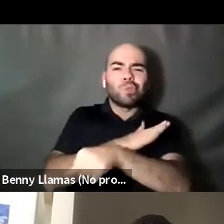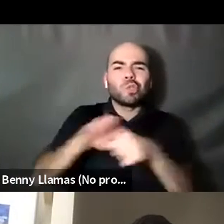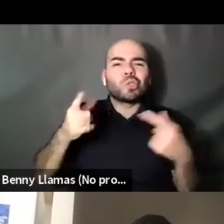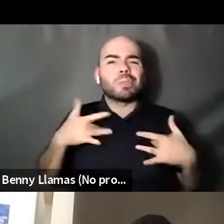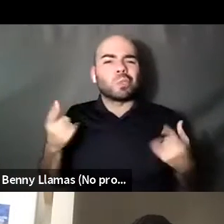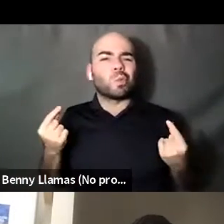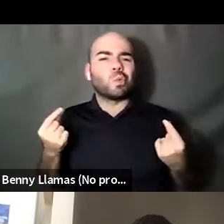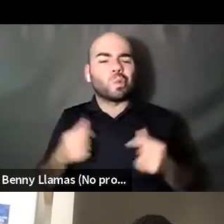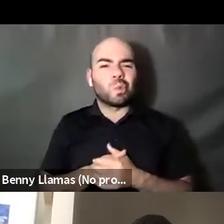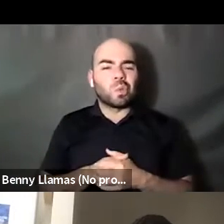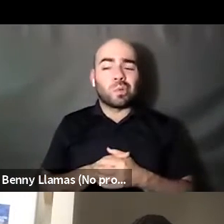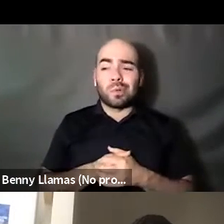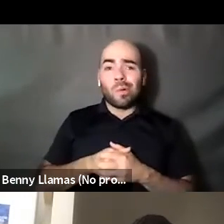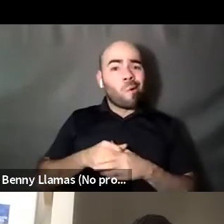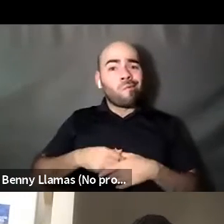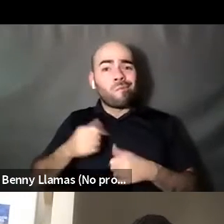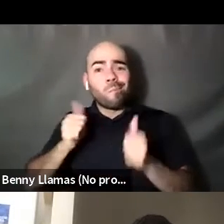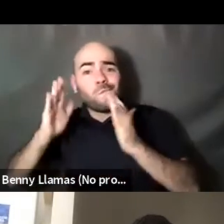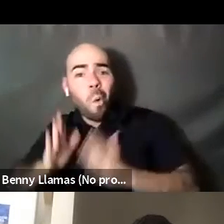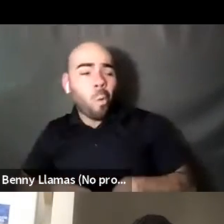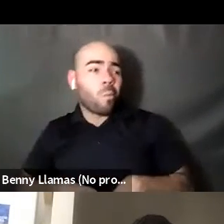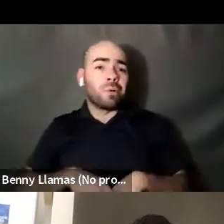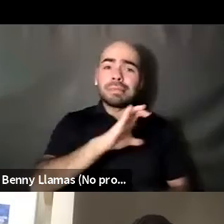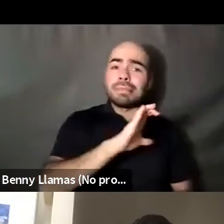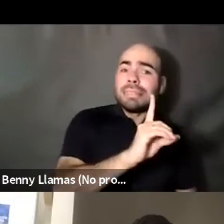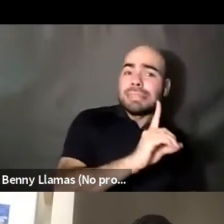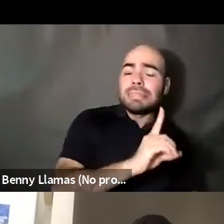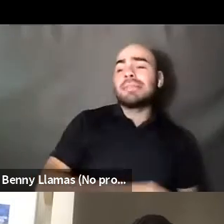Kenyon Farrow (he/him/his): Can name artists, you can name album. You can name genre of music.